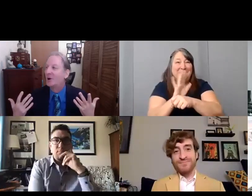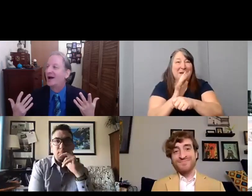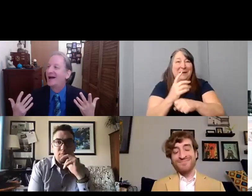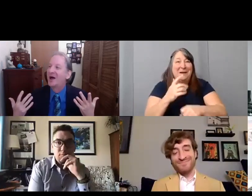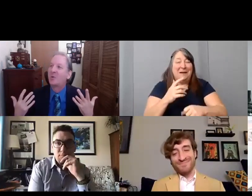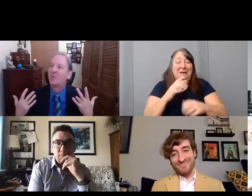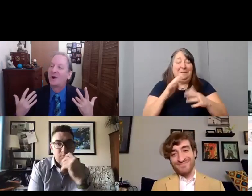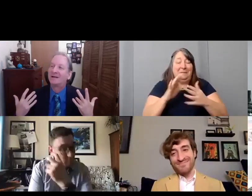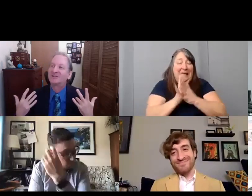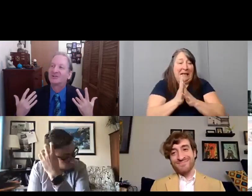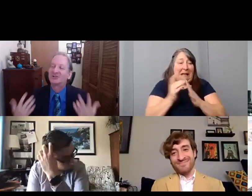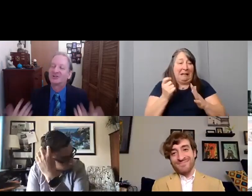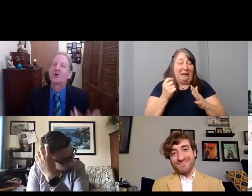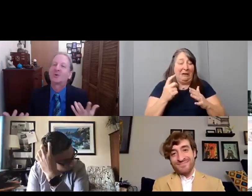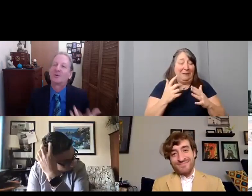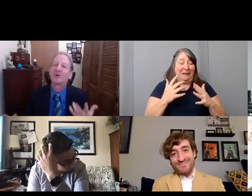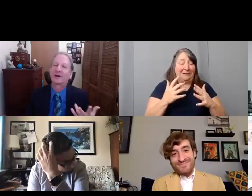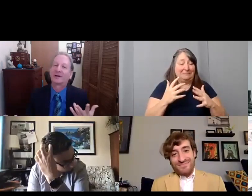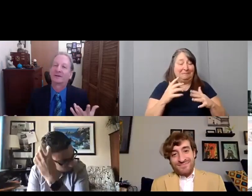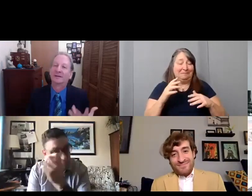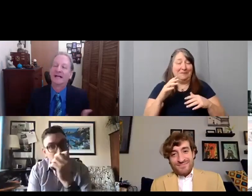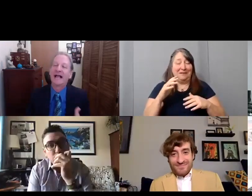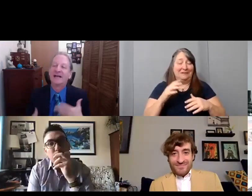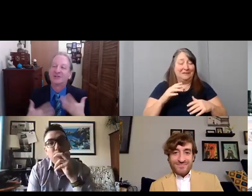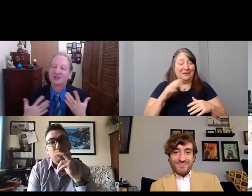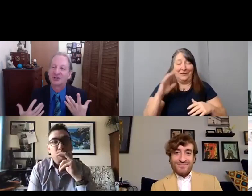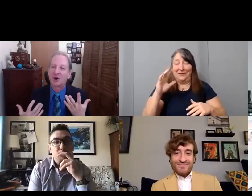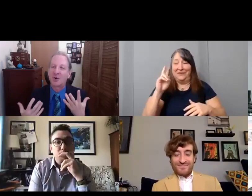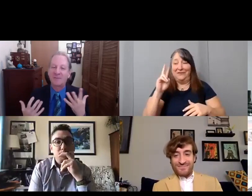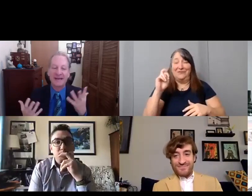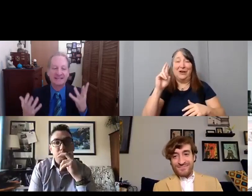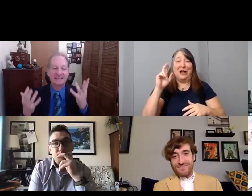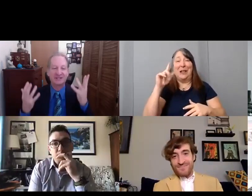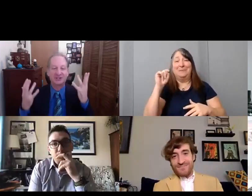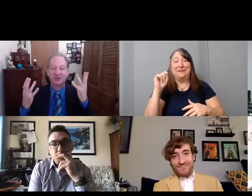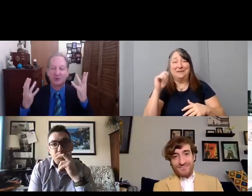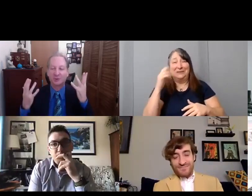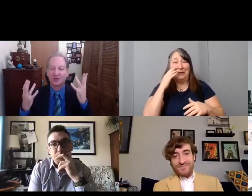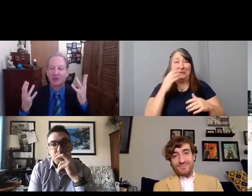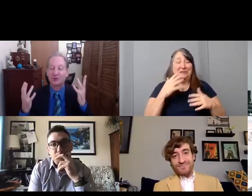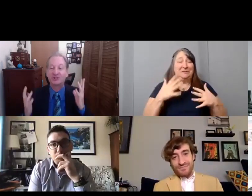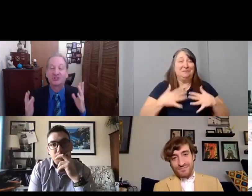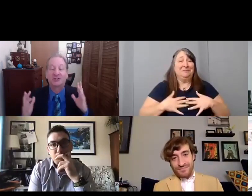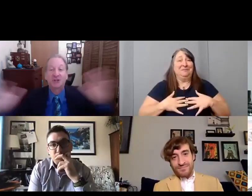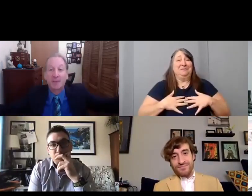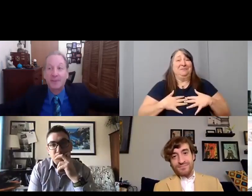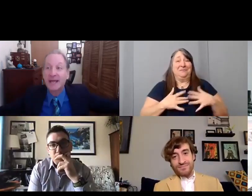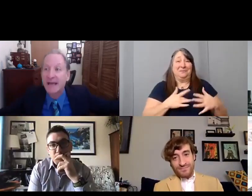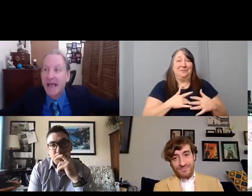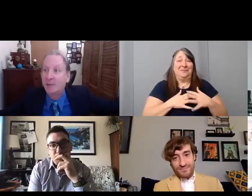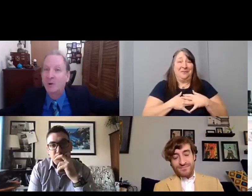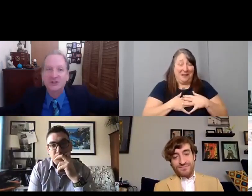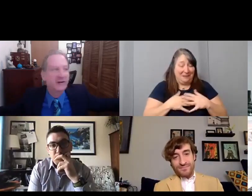was so rewarding and so amazing to you know, you just jump in and once you're in it